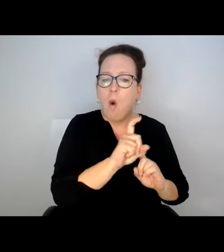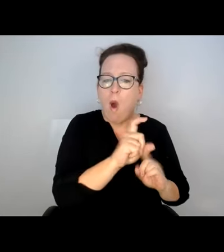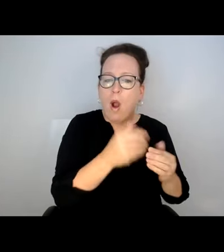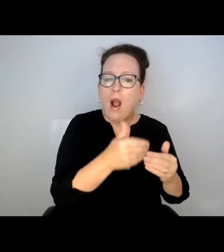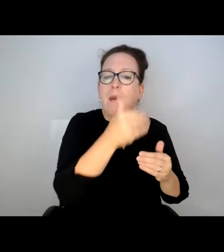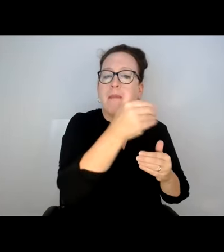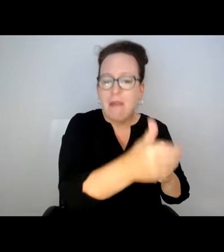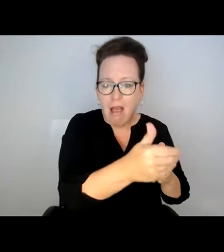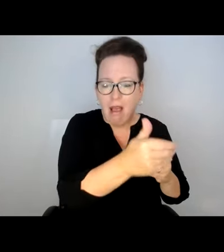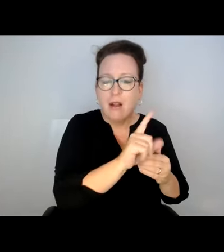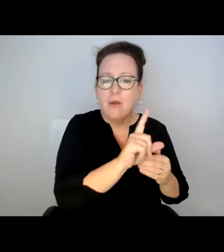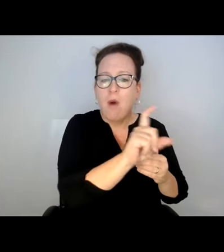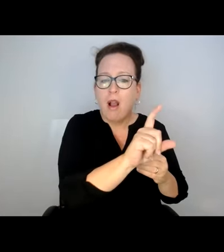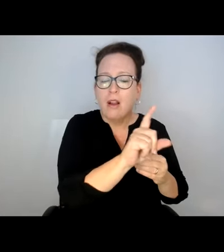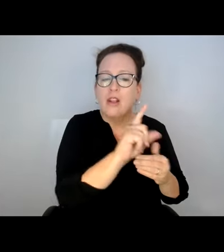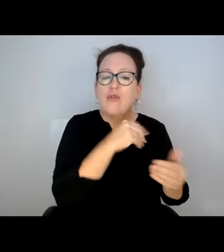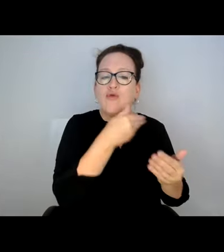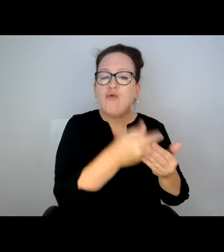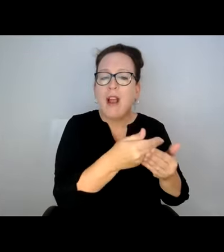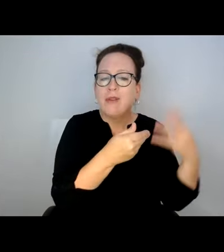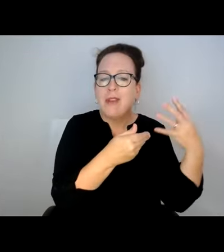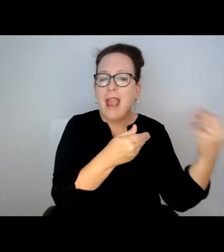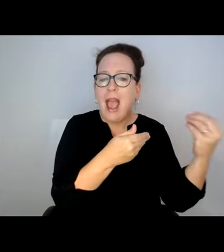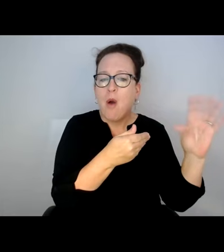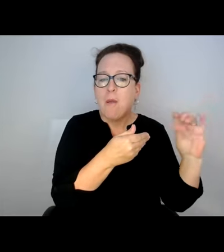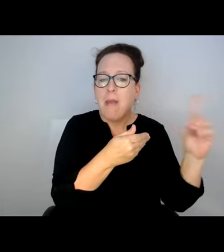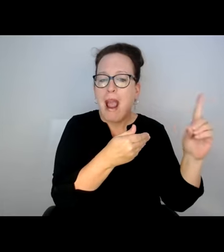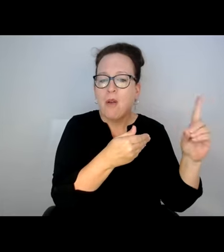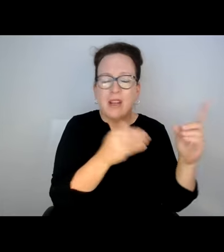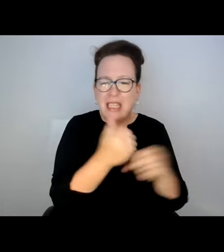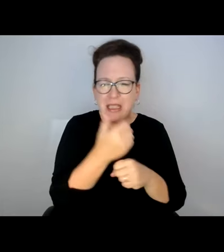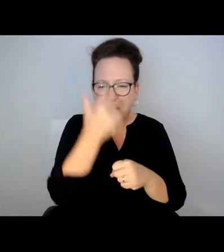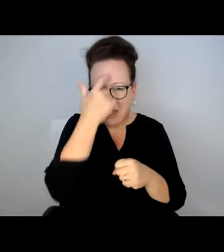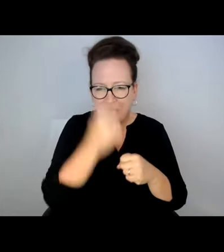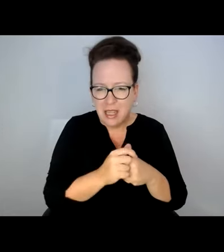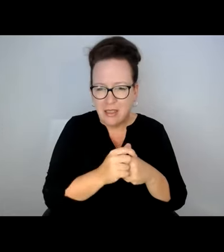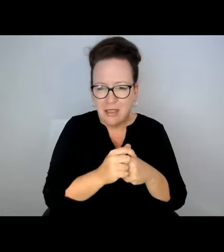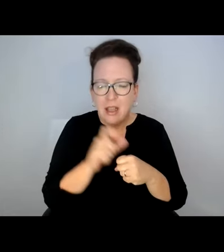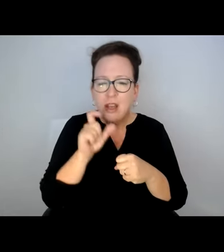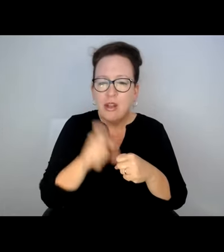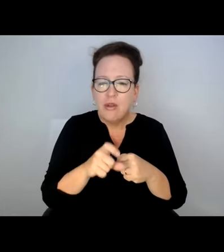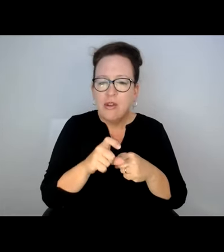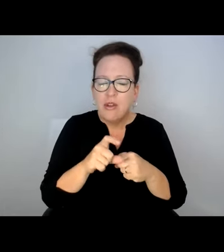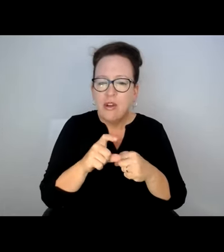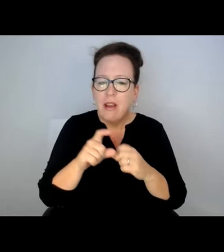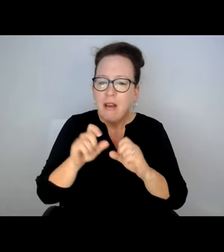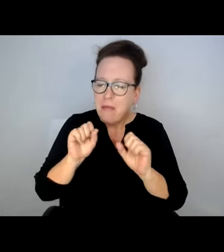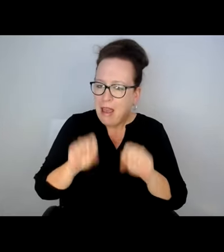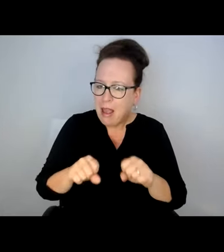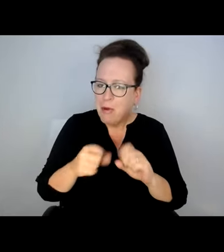MOVED IT FROM MICHIGAN AVENUE, YOU HAVE TO WALK A BLOCK UP TO THEN GET TO THE OUTBOUND SIDE. IT MAKES NO SENSE TO ME.